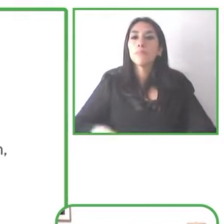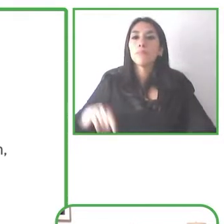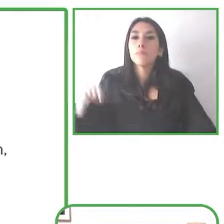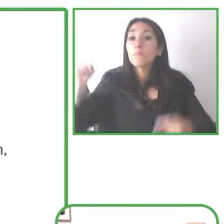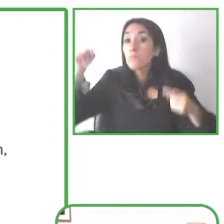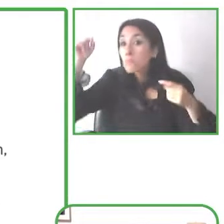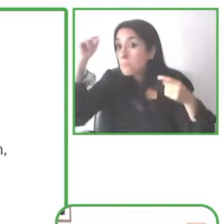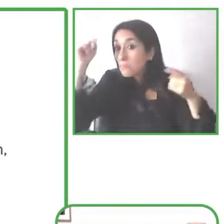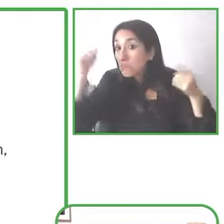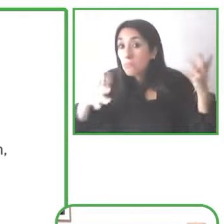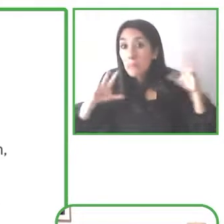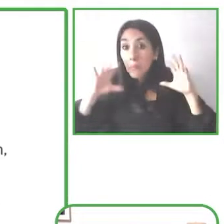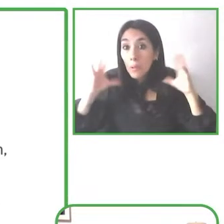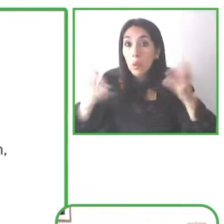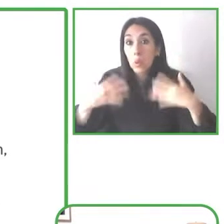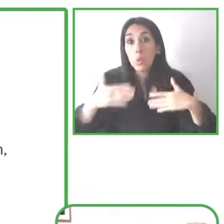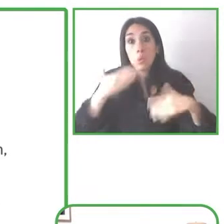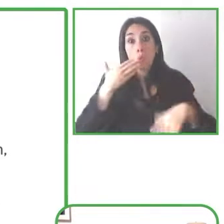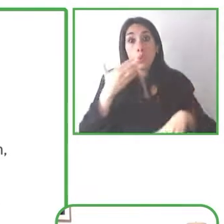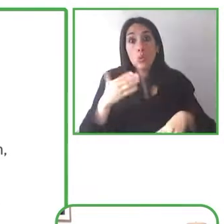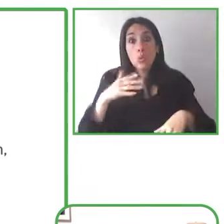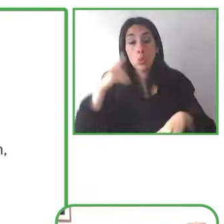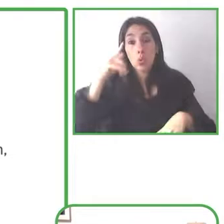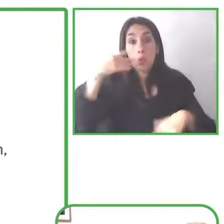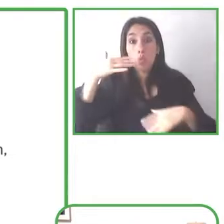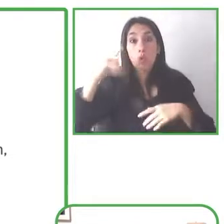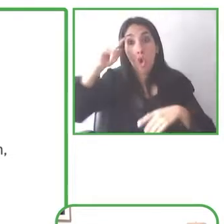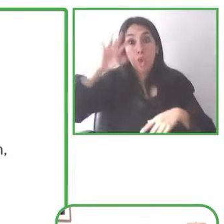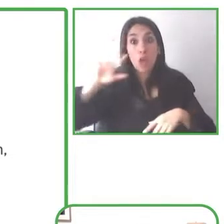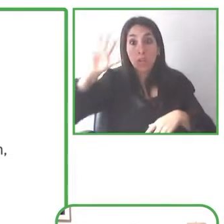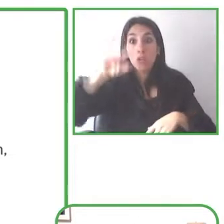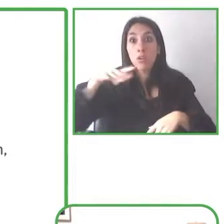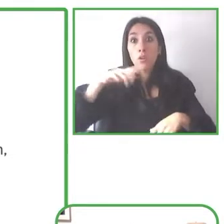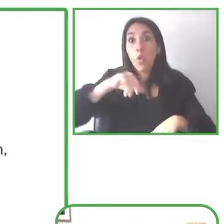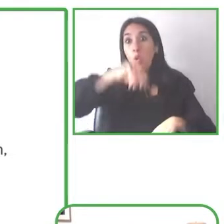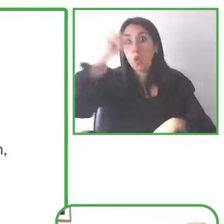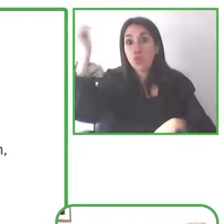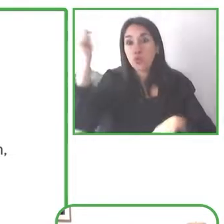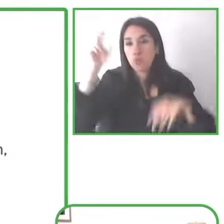application added captions to presentations in 2016.